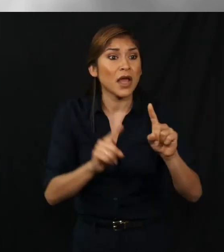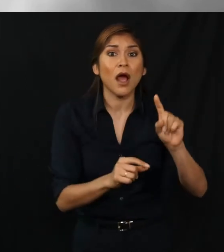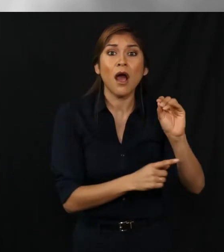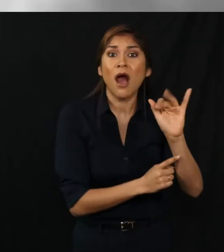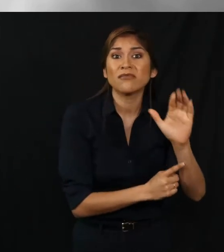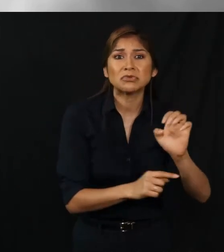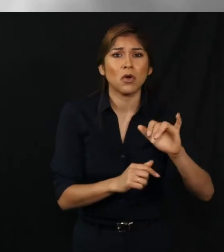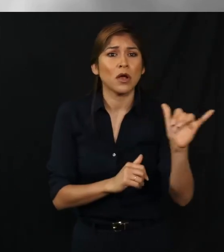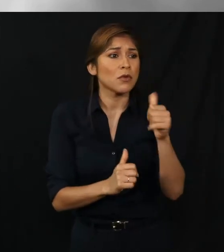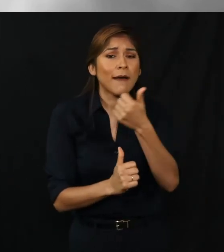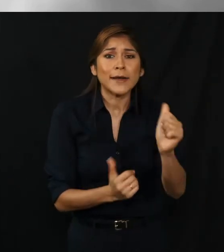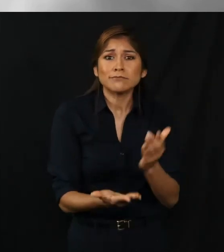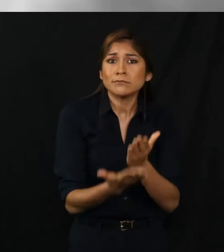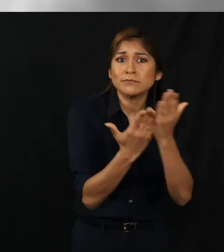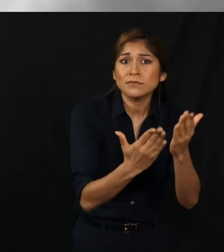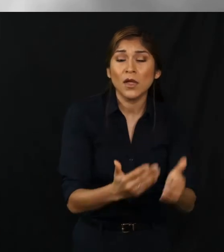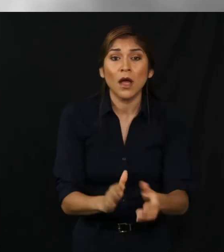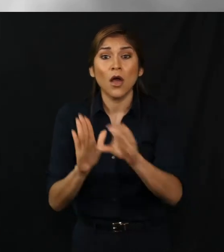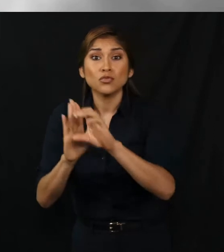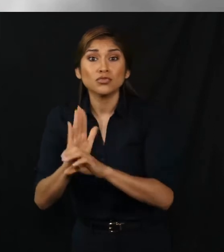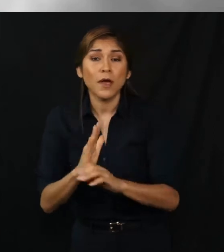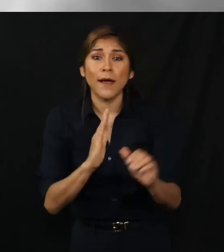any proposed constitutional amendment,